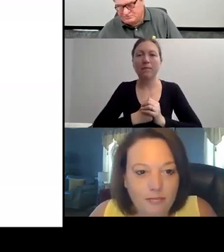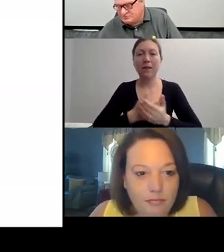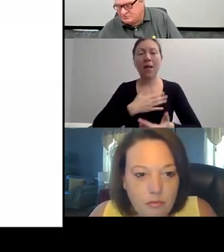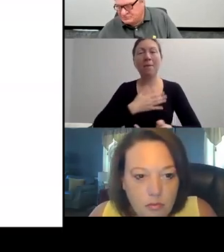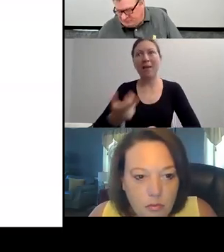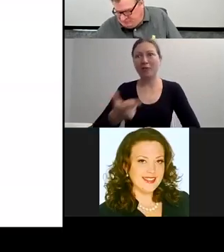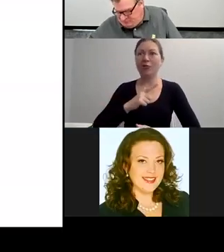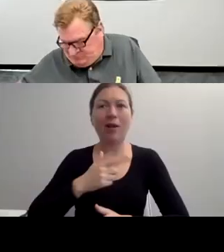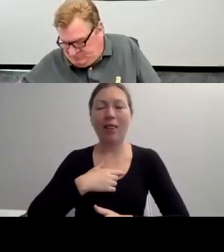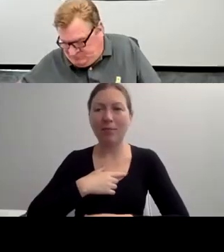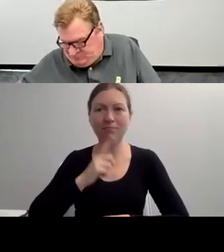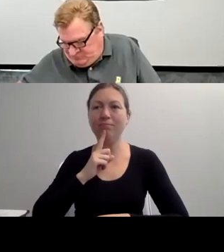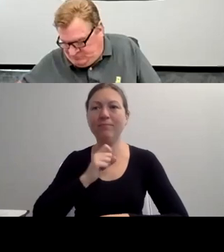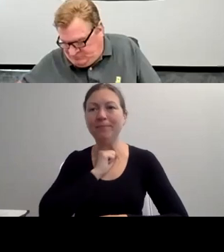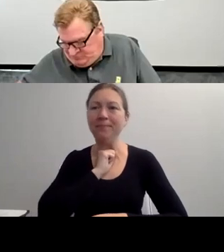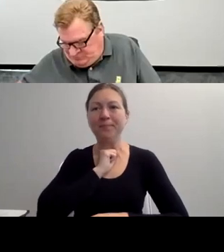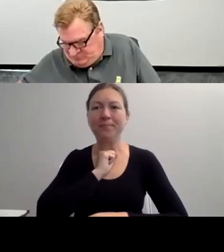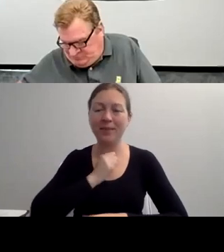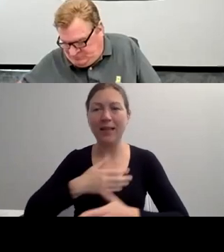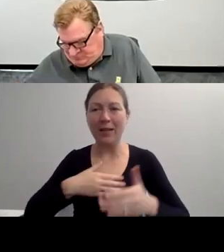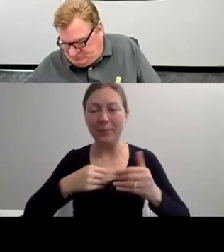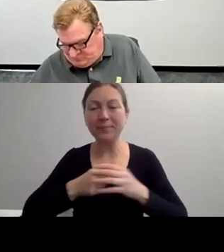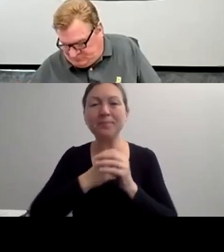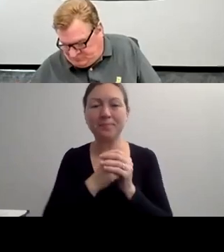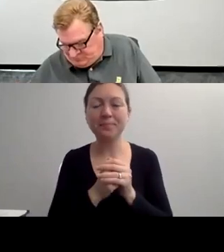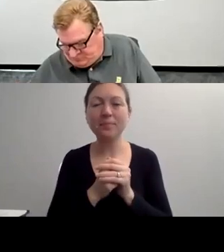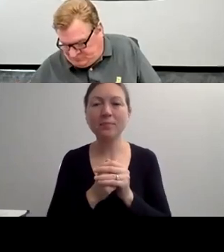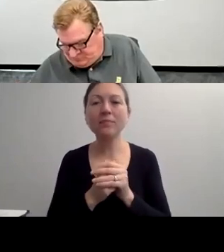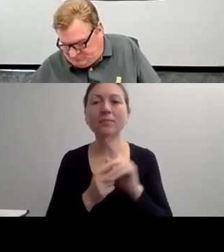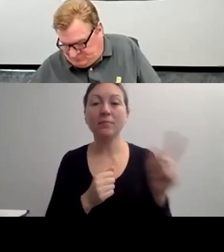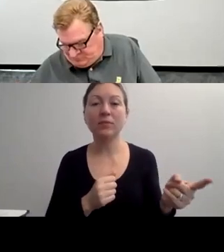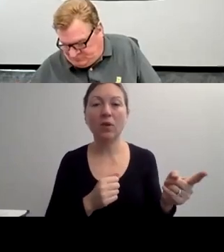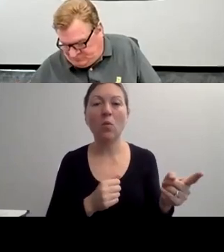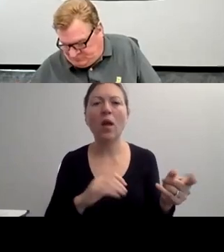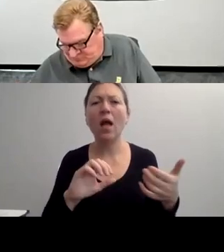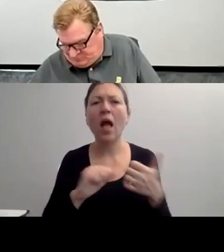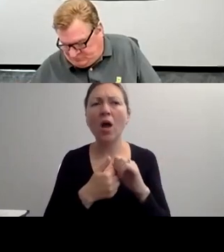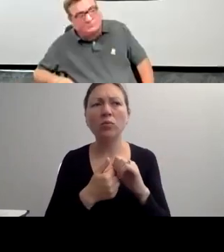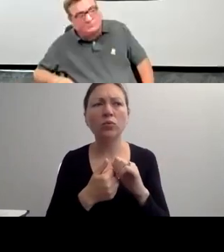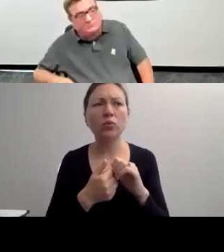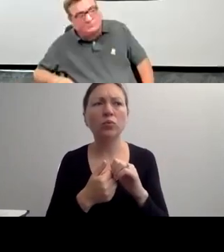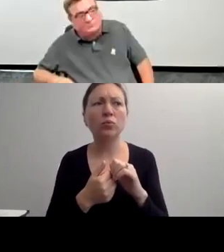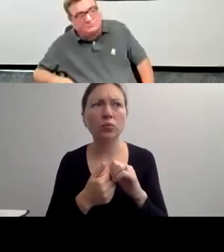CHALLENGED, HANDICAPPED, SPECIAL NEEDS, DIFFERENTLY-ABLED OR ANY OF THESE TYPES OF PHRASES."